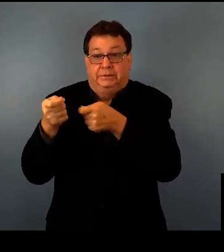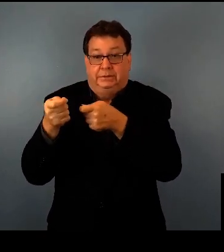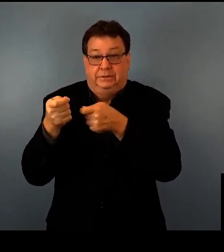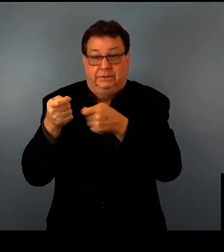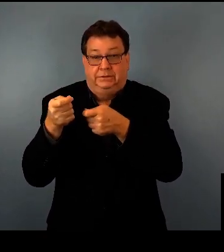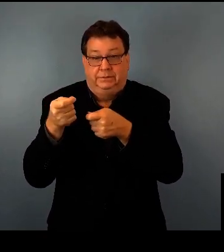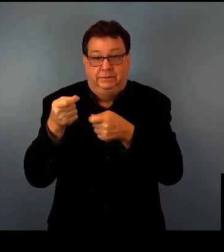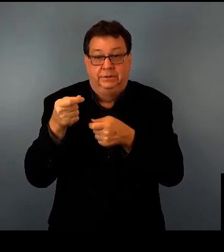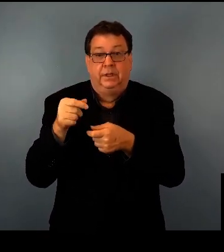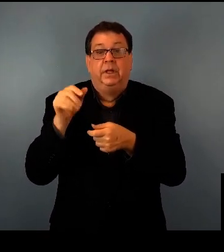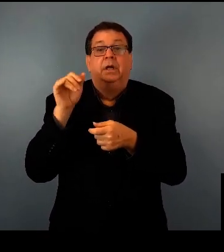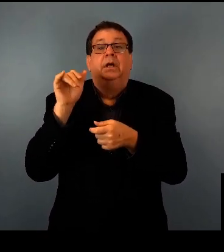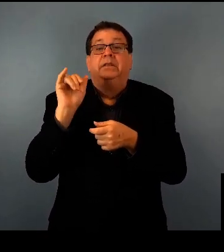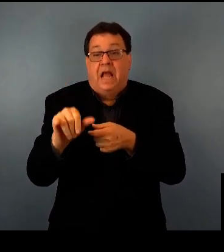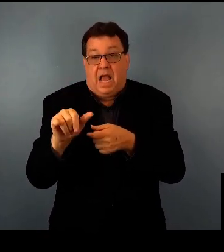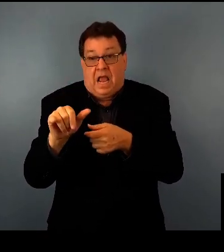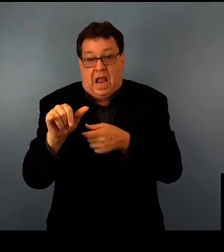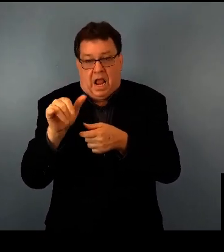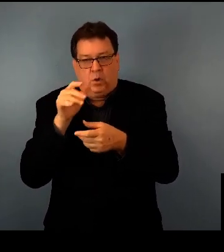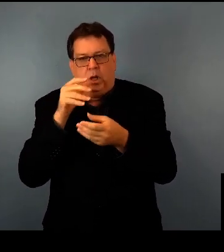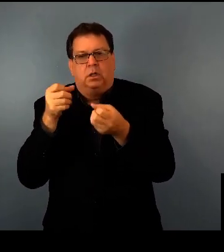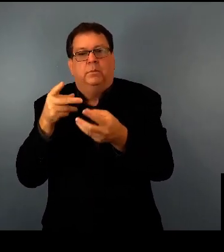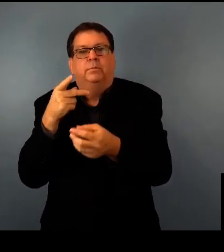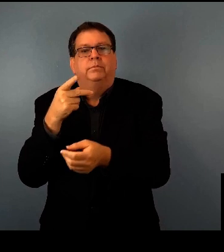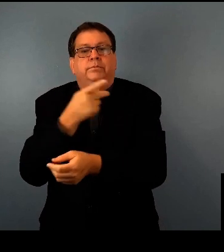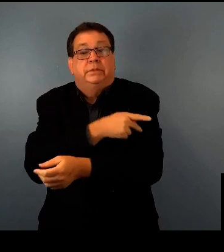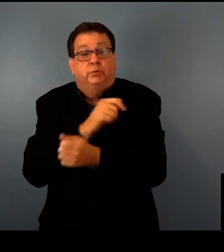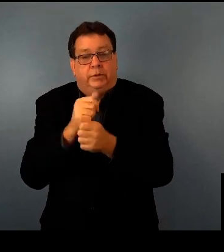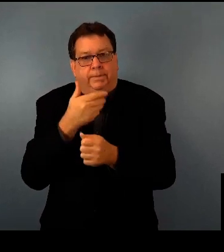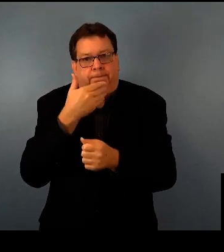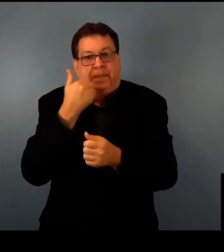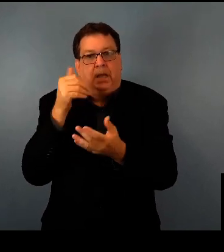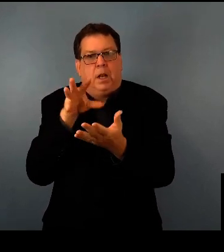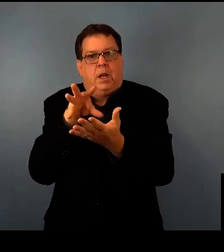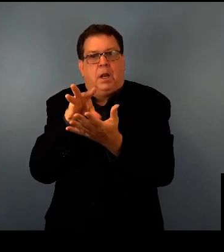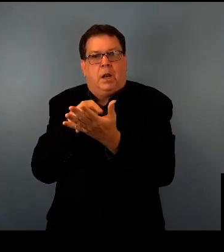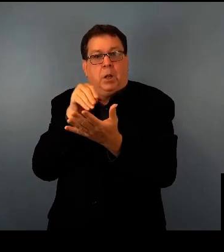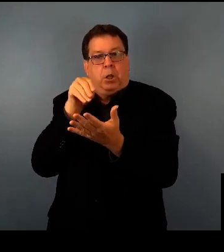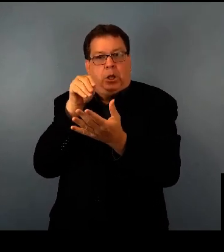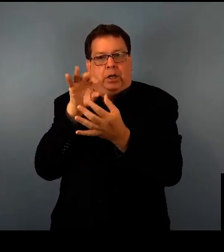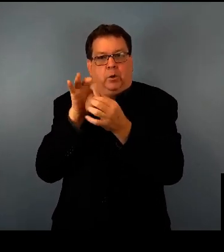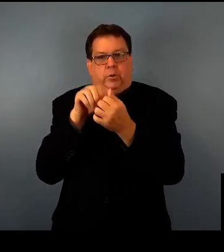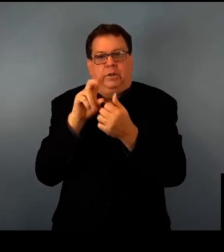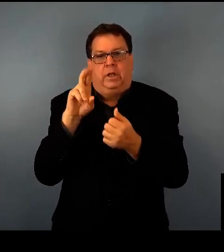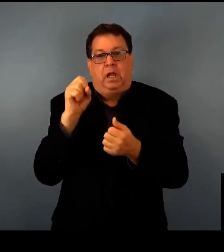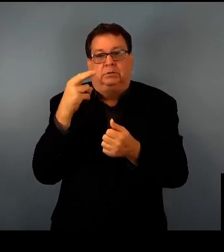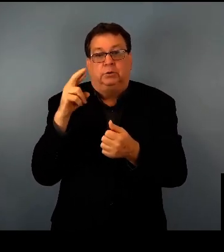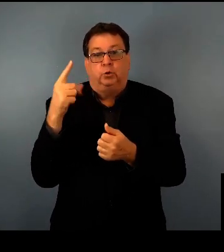therapy designed to supply patients with a better copy of the USH1B gene